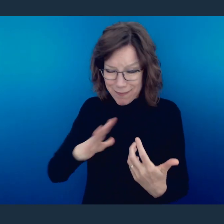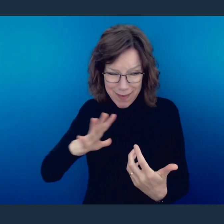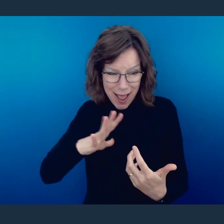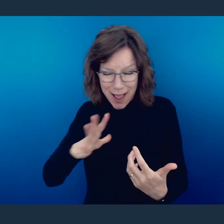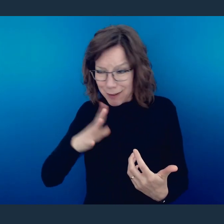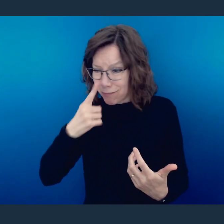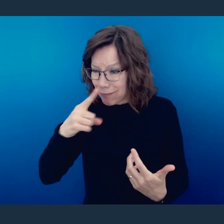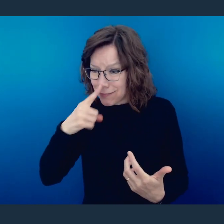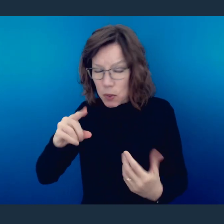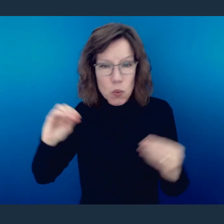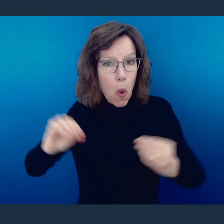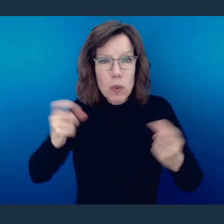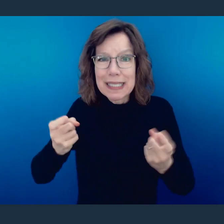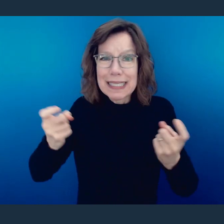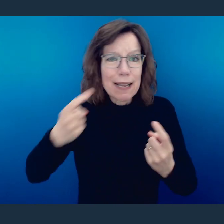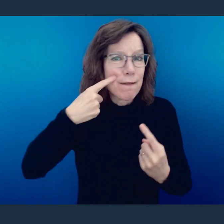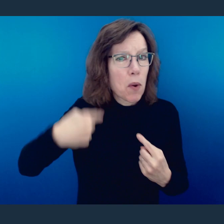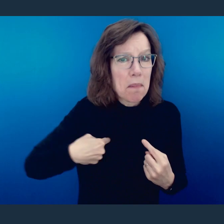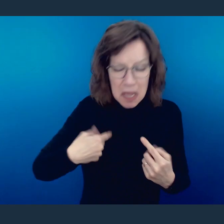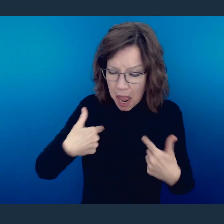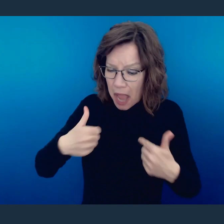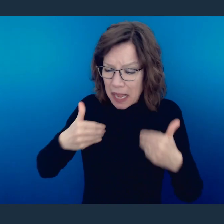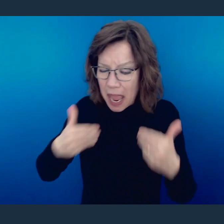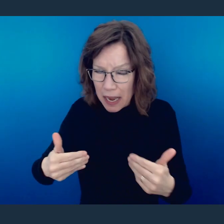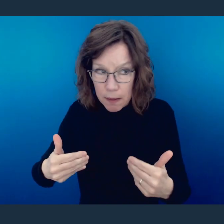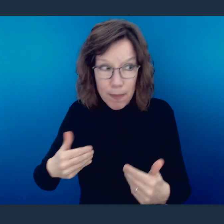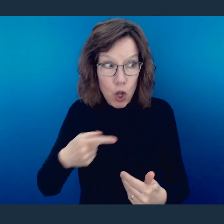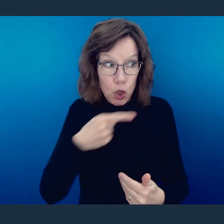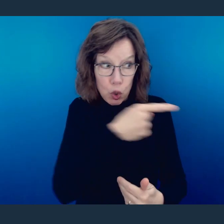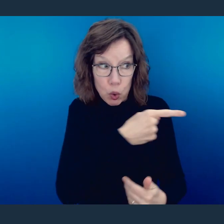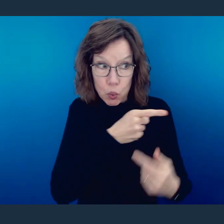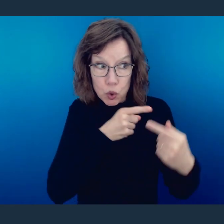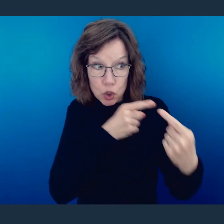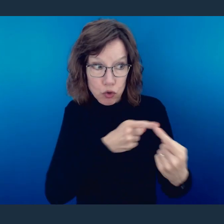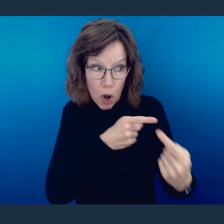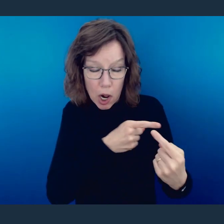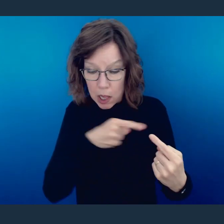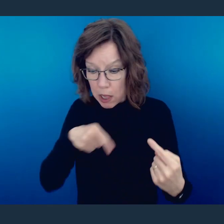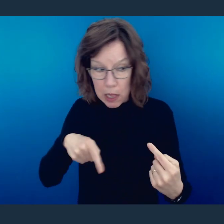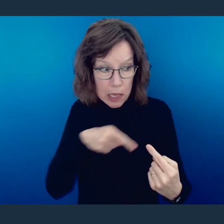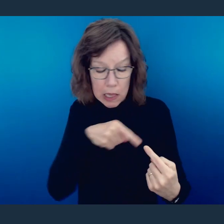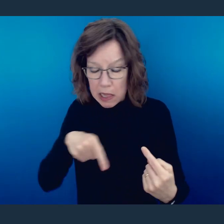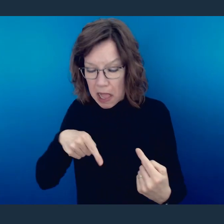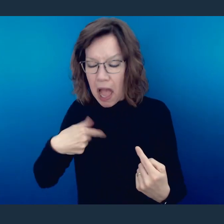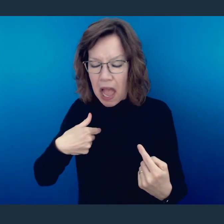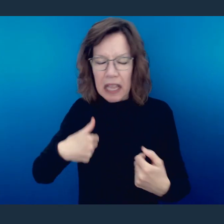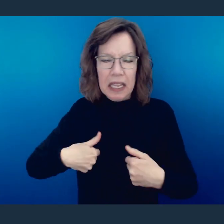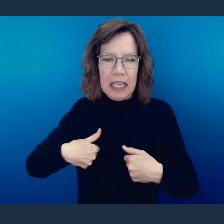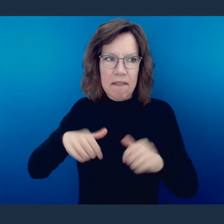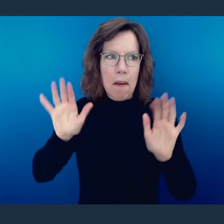be perfectly okay doing, it may not be a sin, but because you may have a struggle, I am